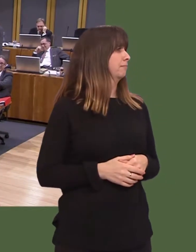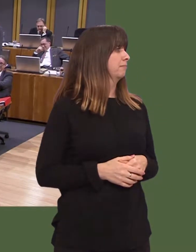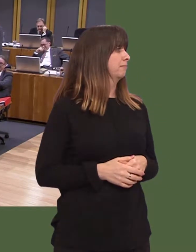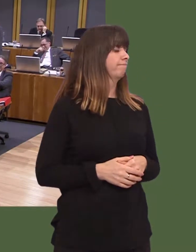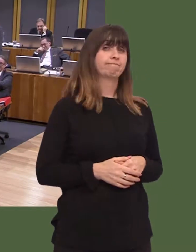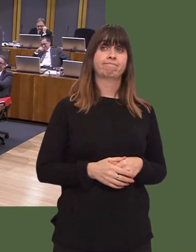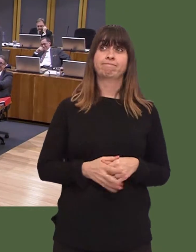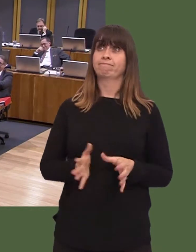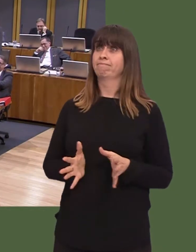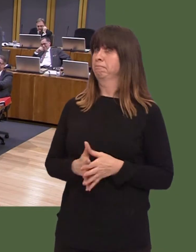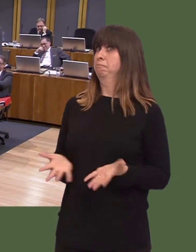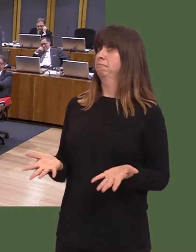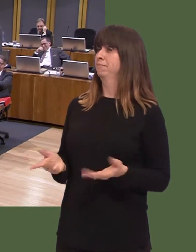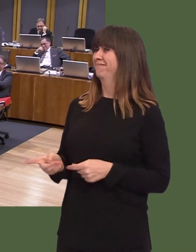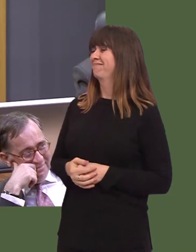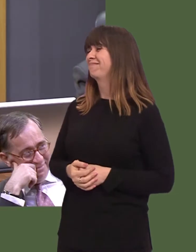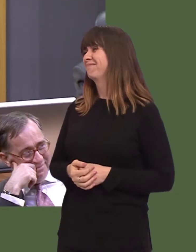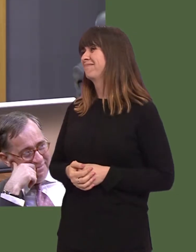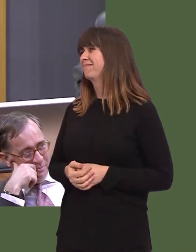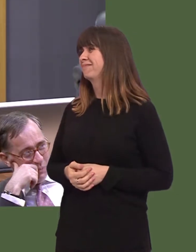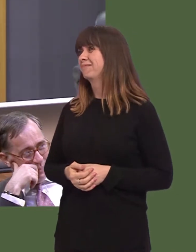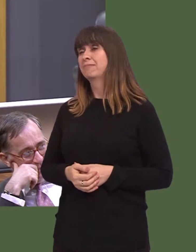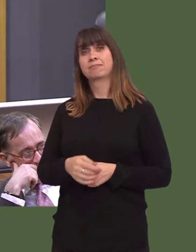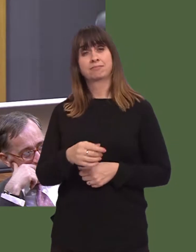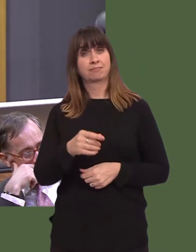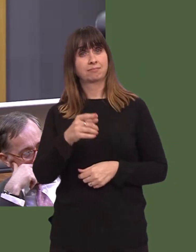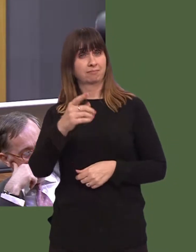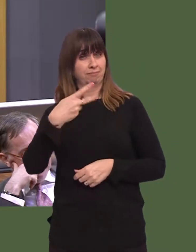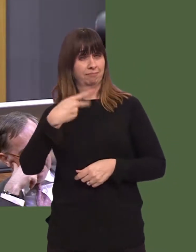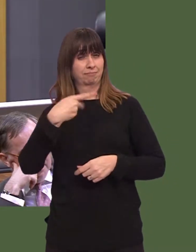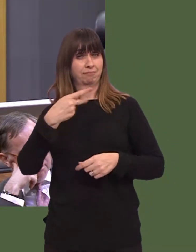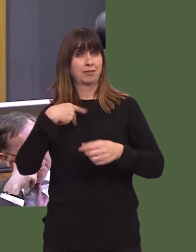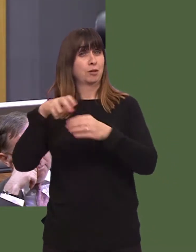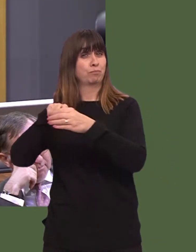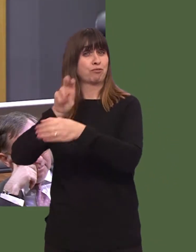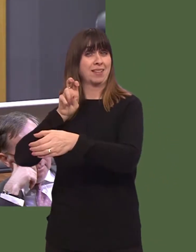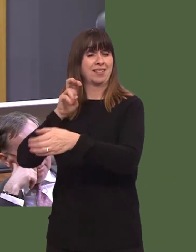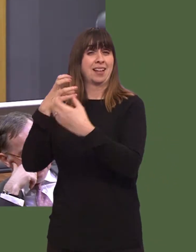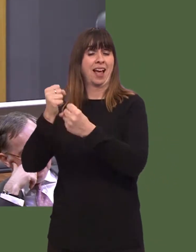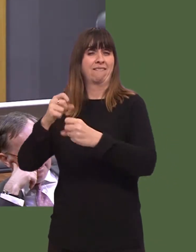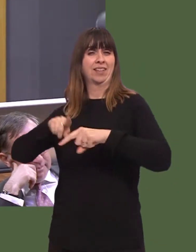The This Minister will agree, Iím sure, whatever our differing views on Brexit, uncertainty